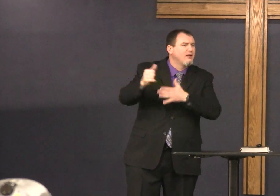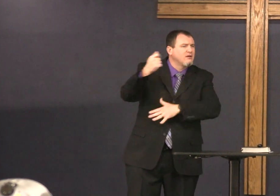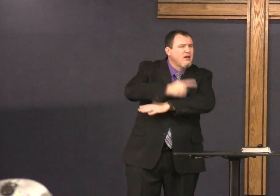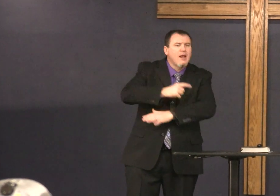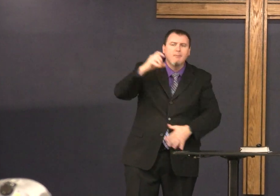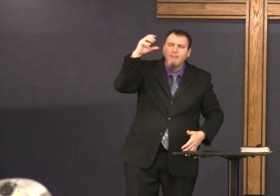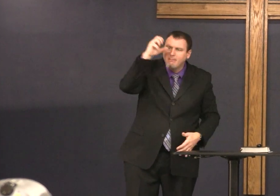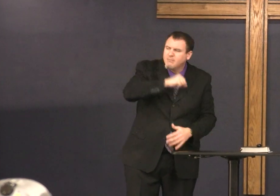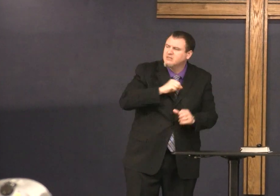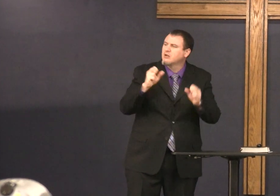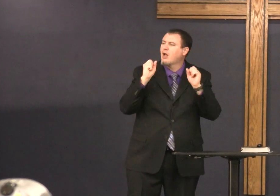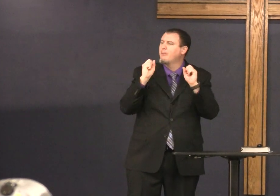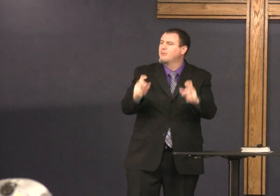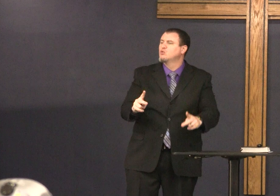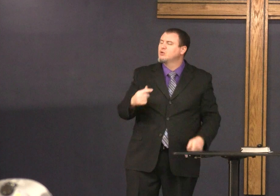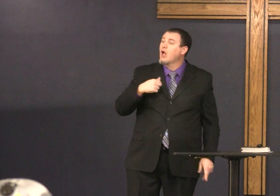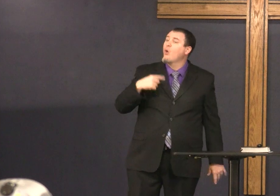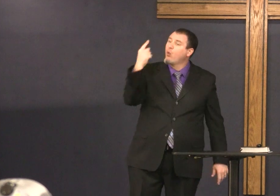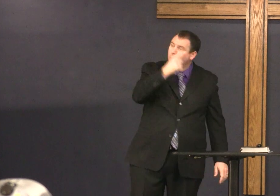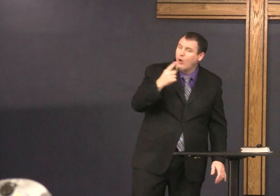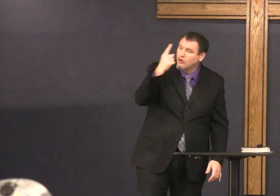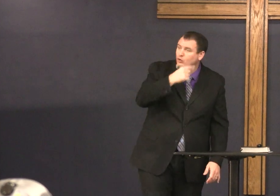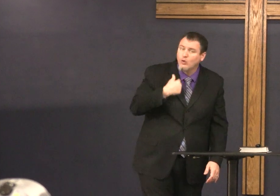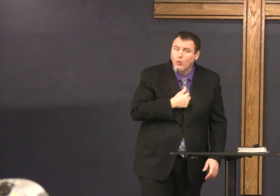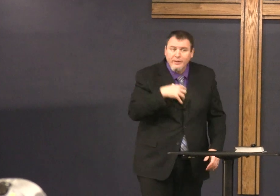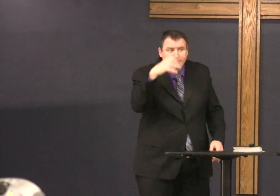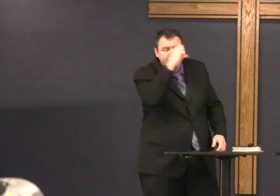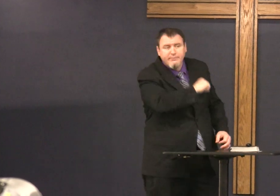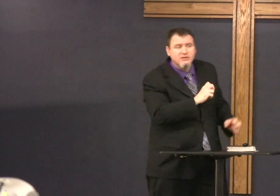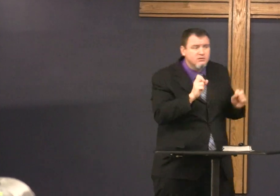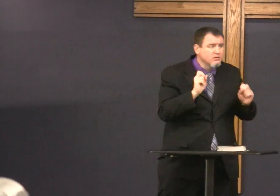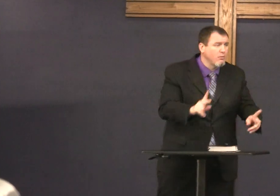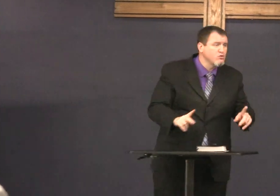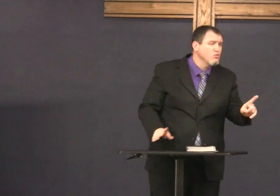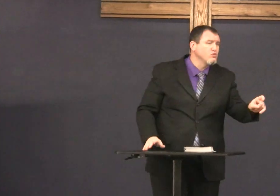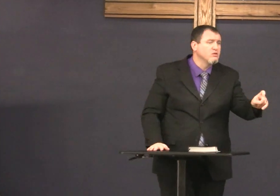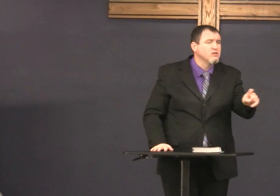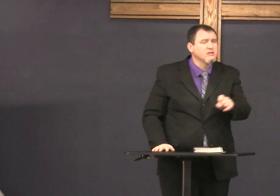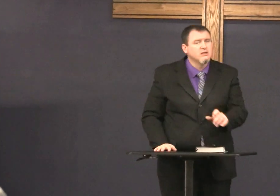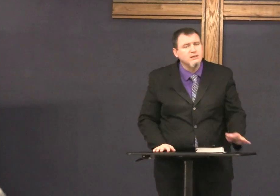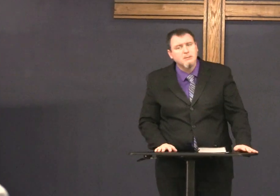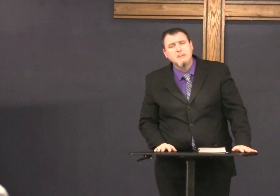imagine that they haven't been doing what they have been doing and missed the opportunity and wondered what had happened